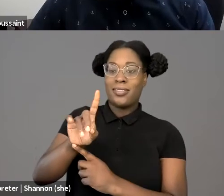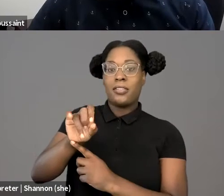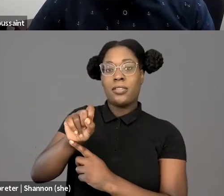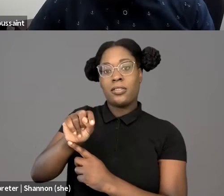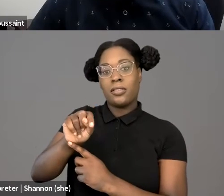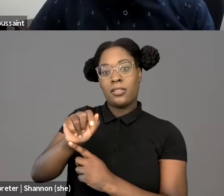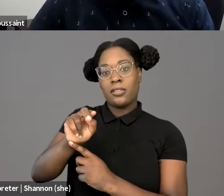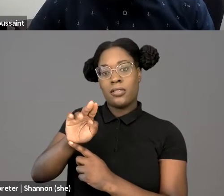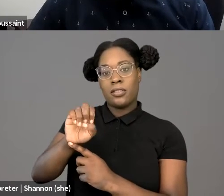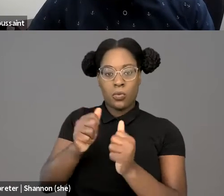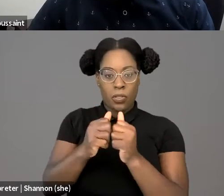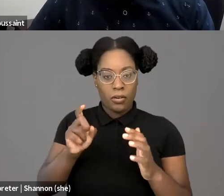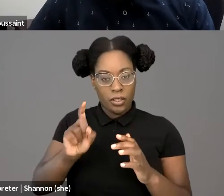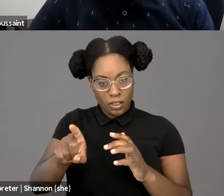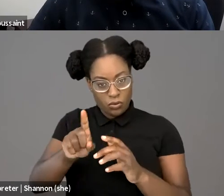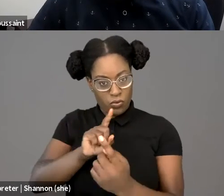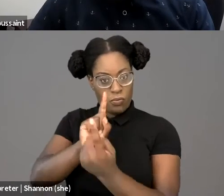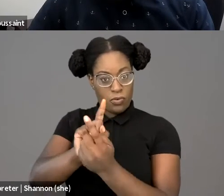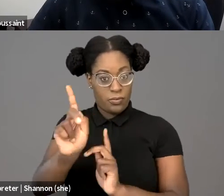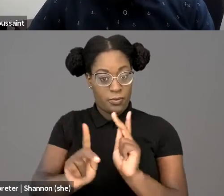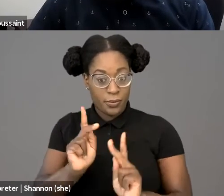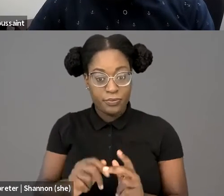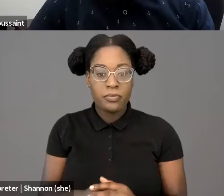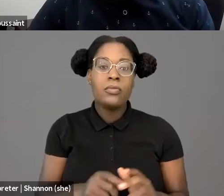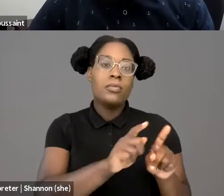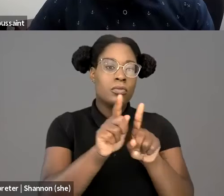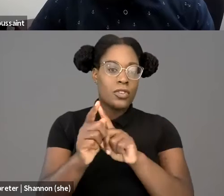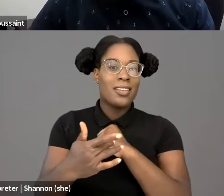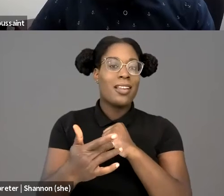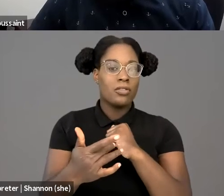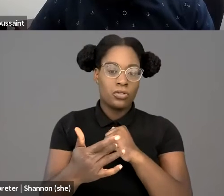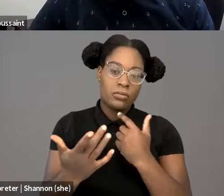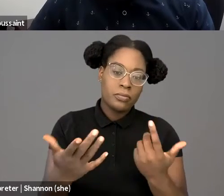of overcoming the human biases we all know about. So we can imagine technologies